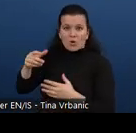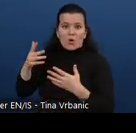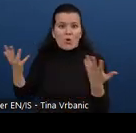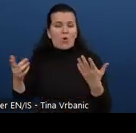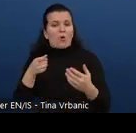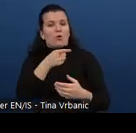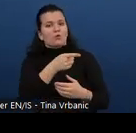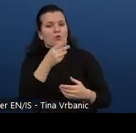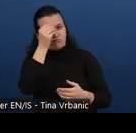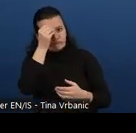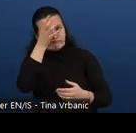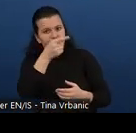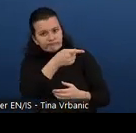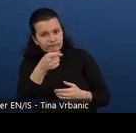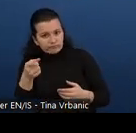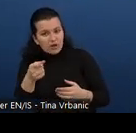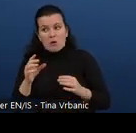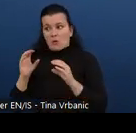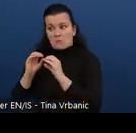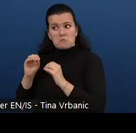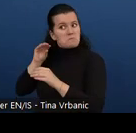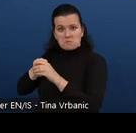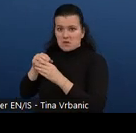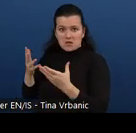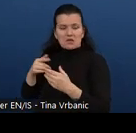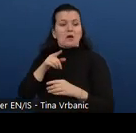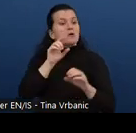but are not currently on our curricula. So I'm thinking mainly on quality assurance.